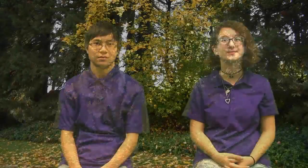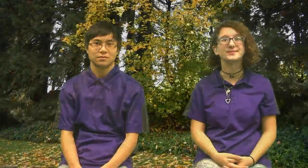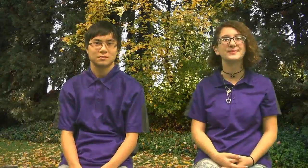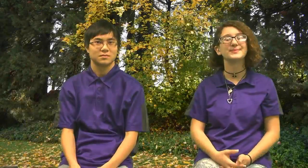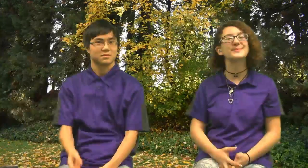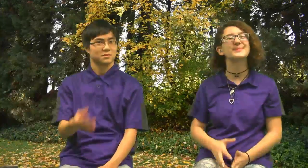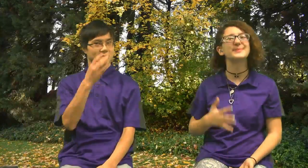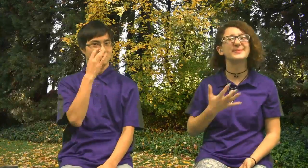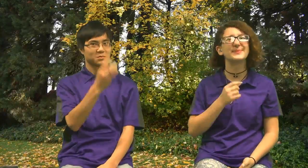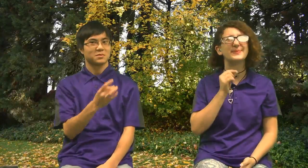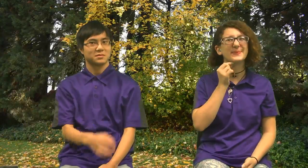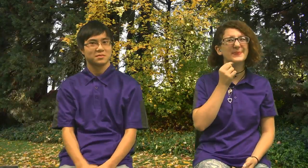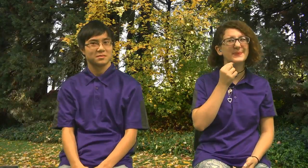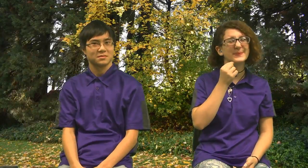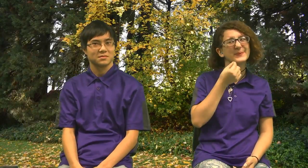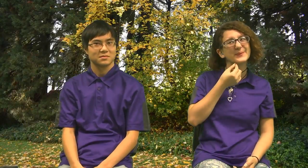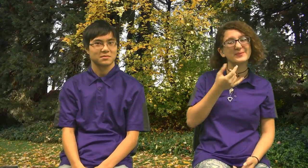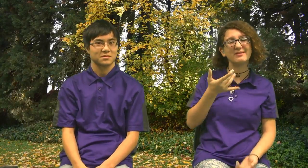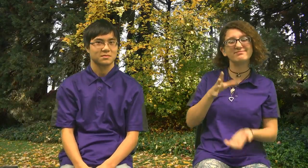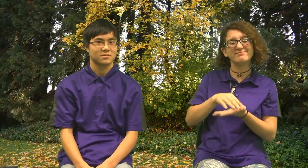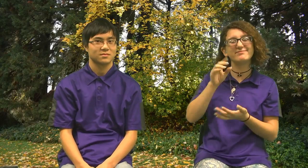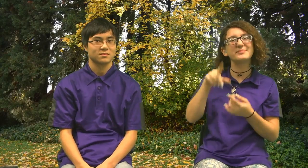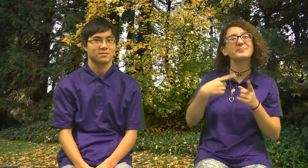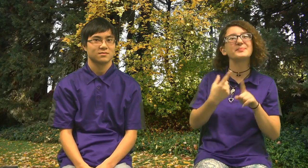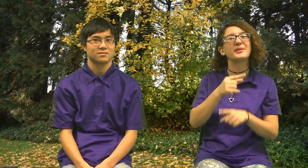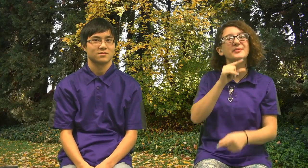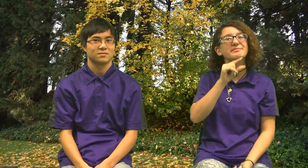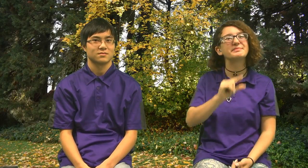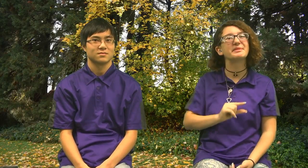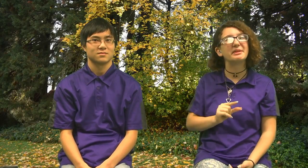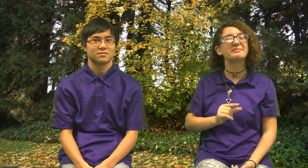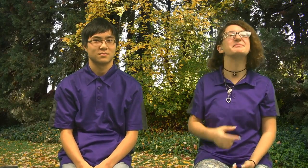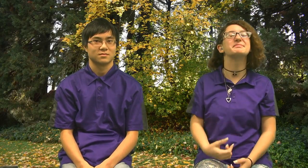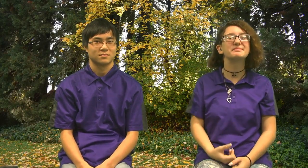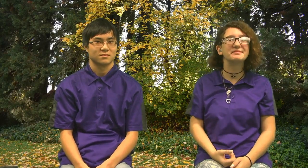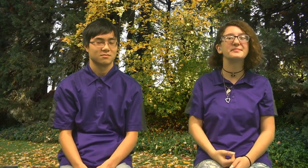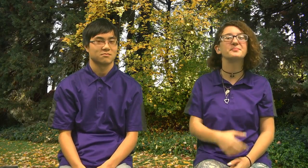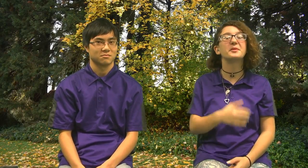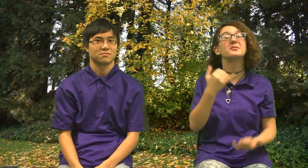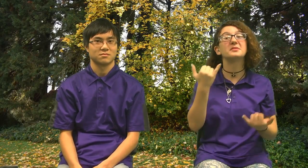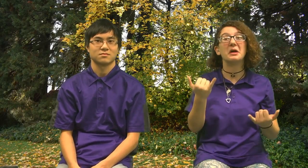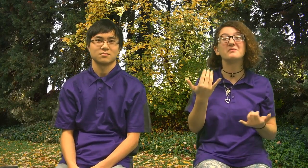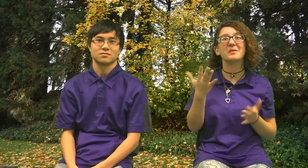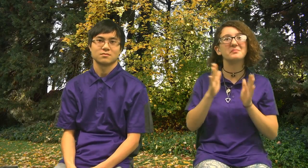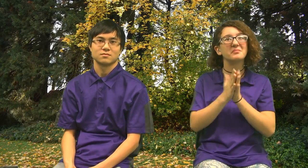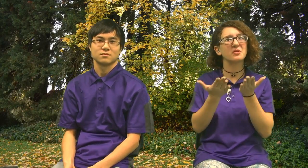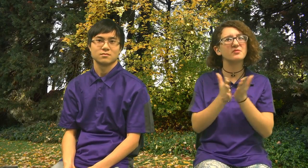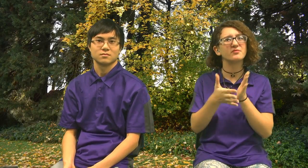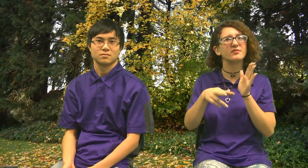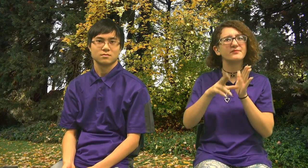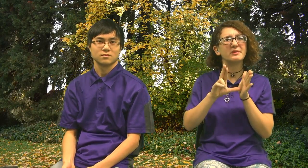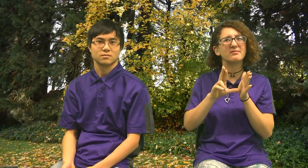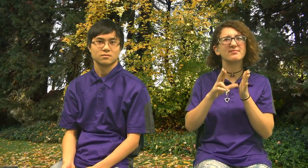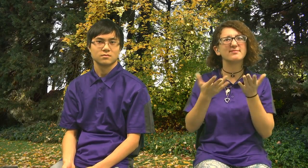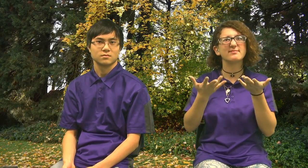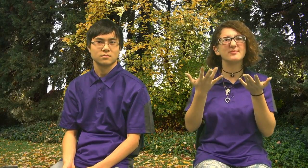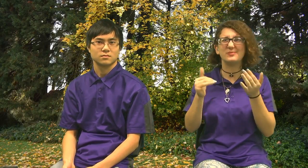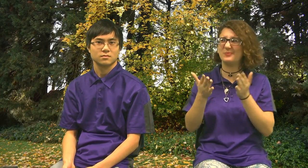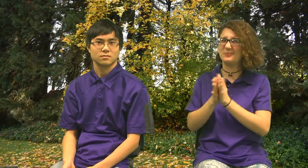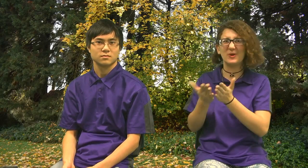Wow, Interesting Whoa, that's cool! Learning about Thanksgiving! And now, the video coming up next is called "The Book Review"